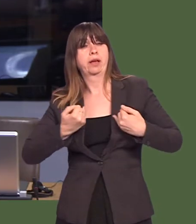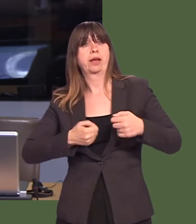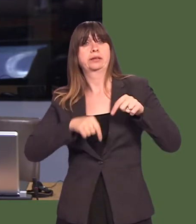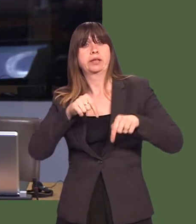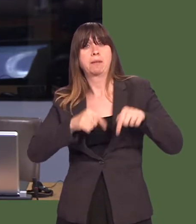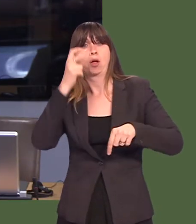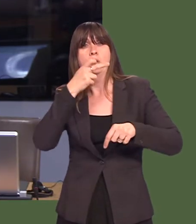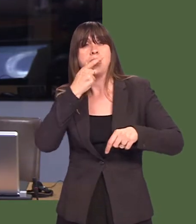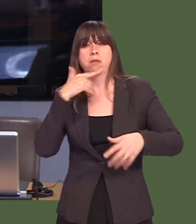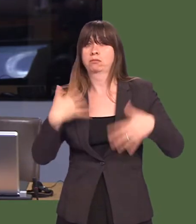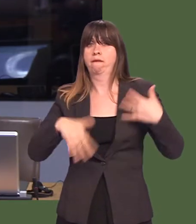the sick and the disabled?